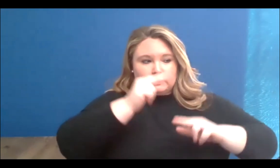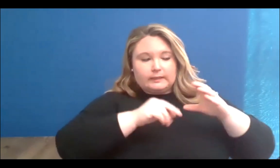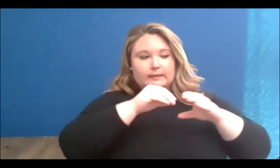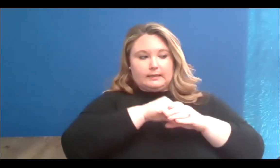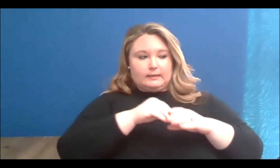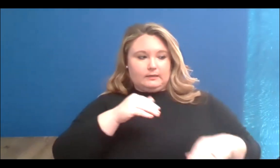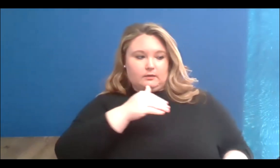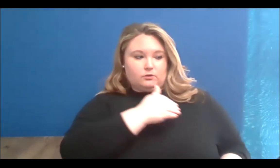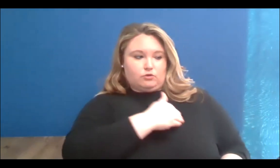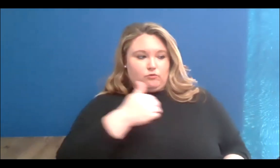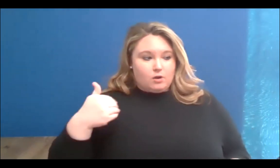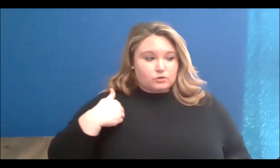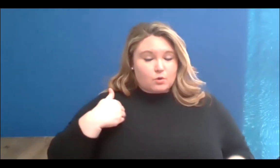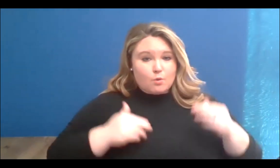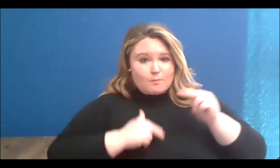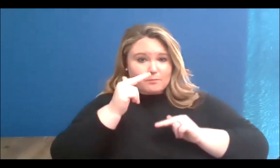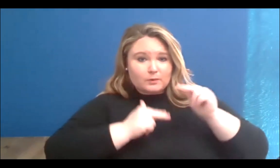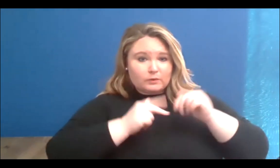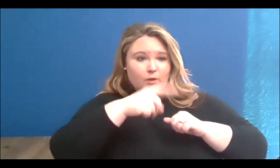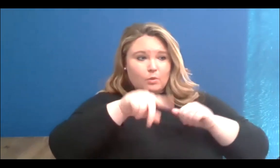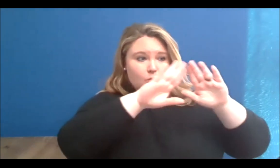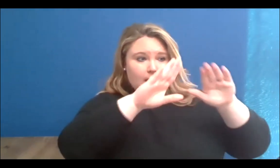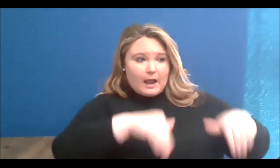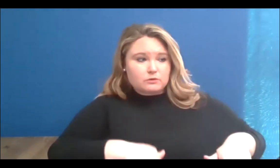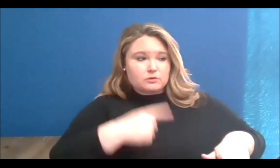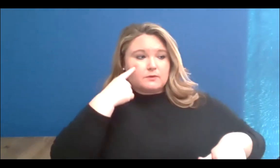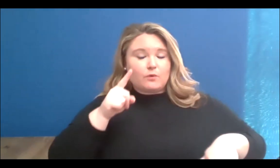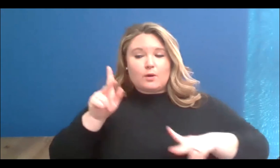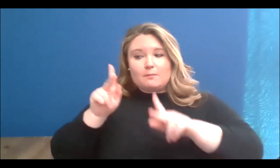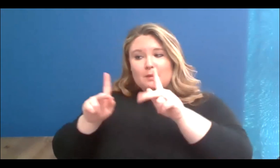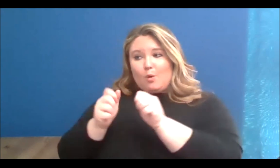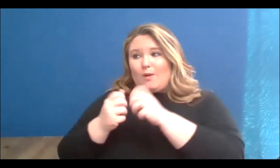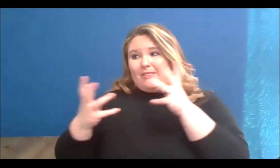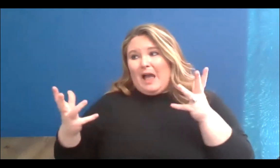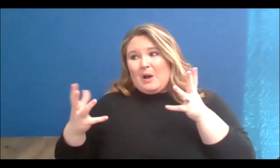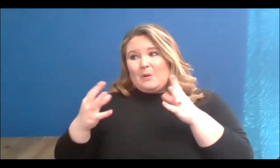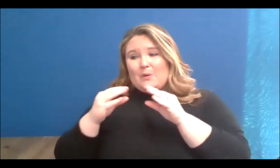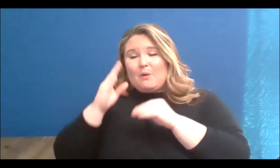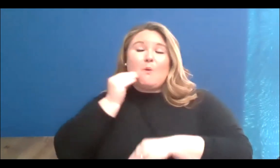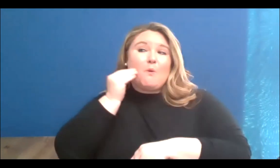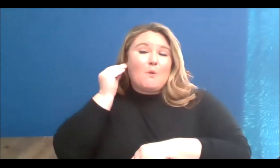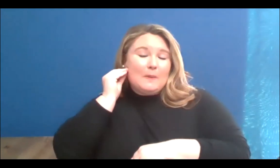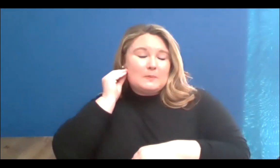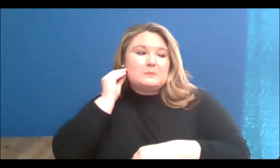you know, building these shelters for folks who are living without housing, and I just read this beautiful article of folks saying what the impact of having